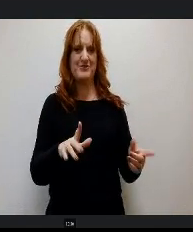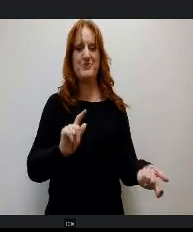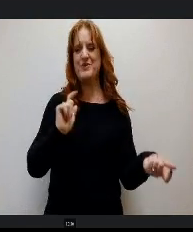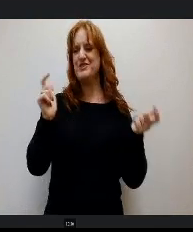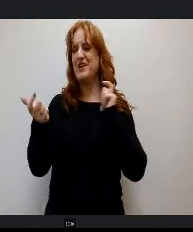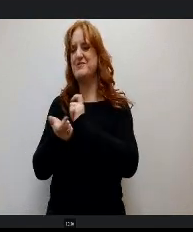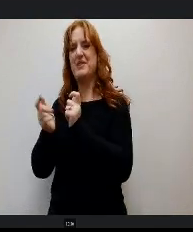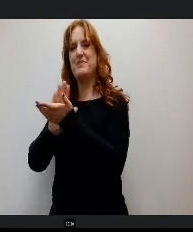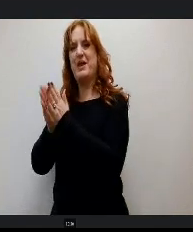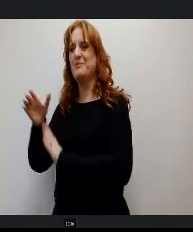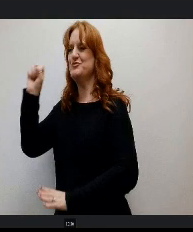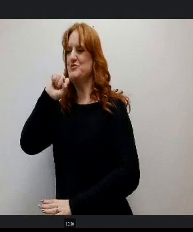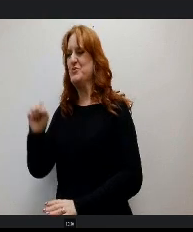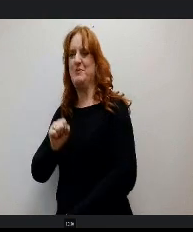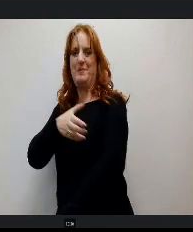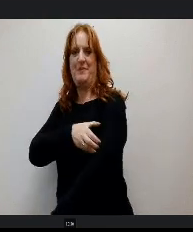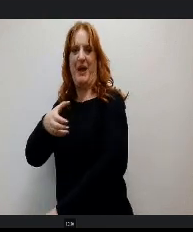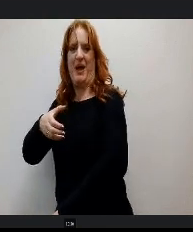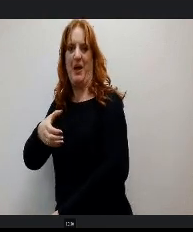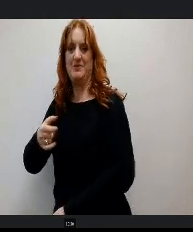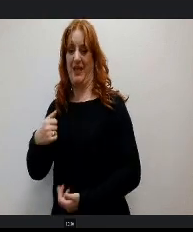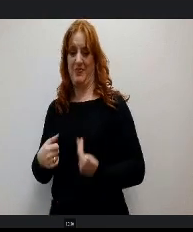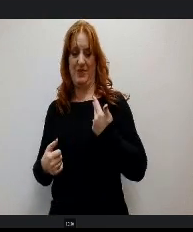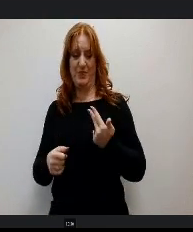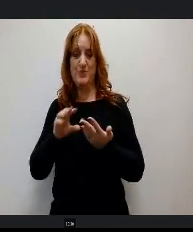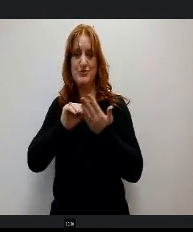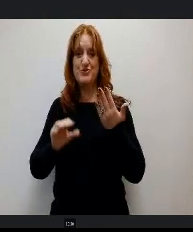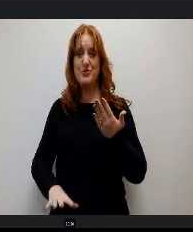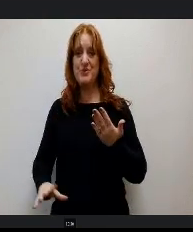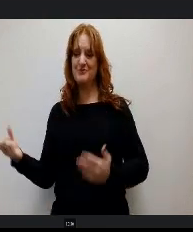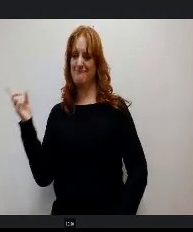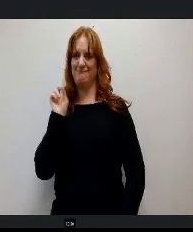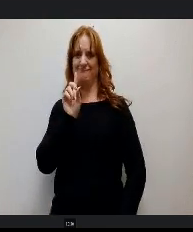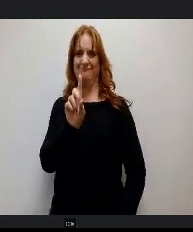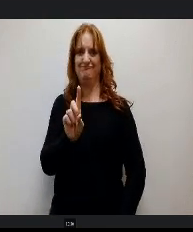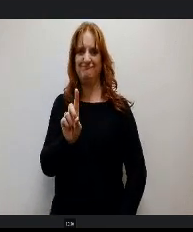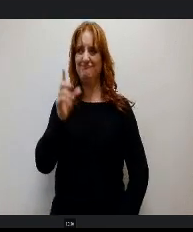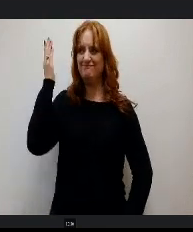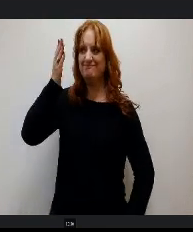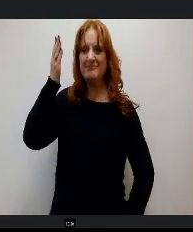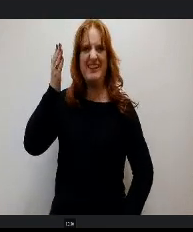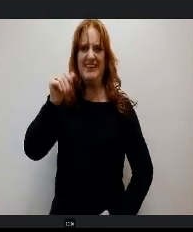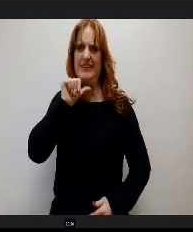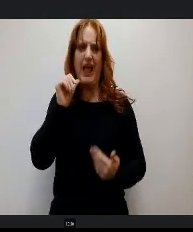e three kids who stood in front of you today, it's not easy for them and they did an exceptional job. So thank you.